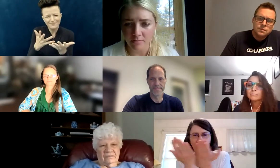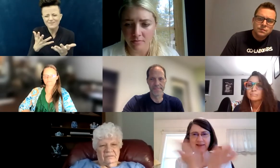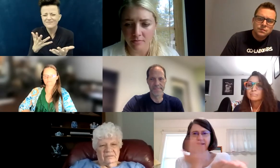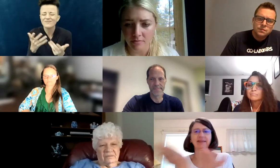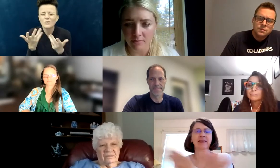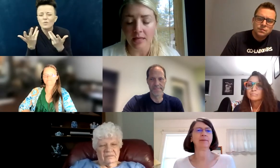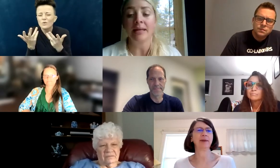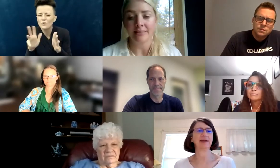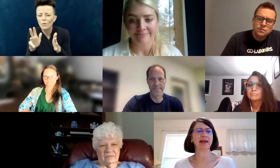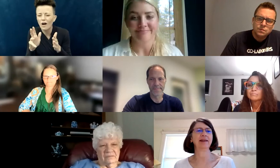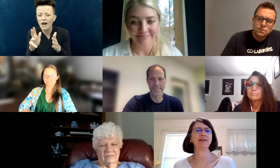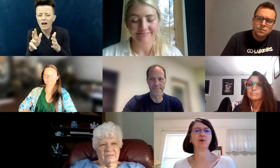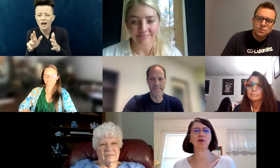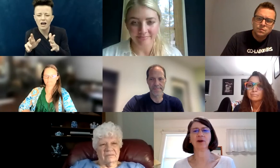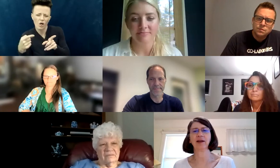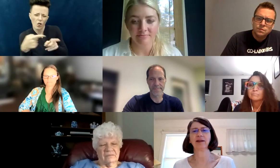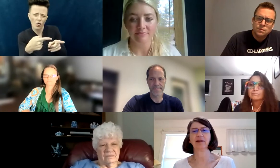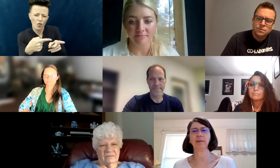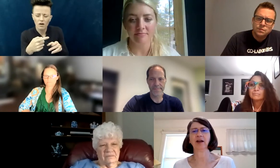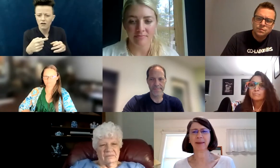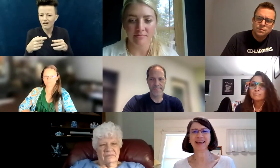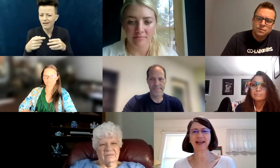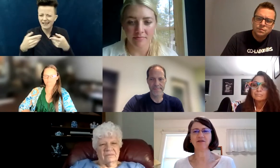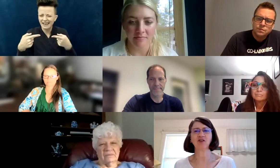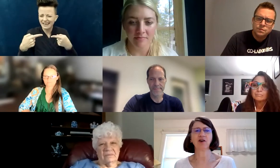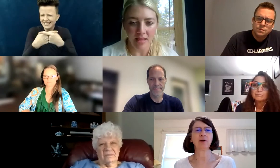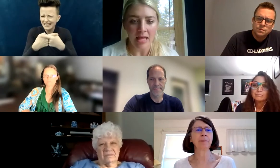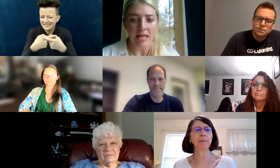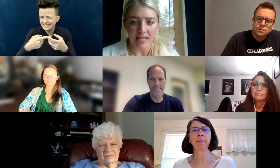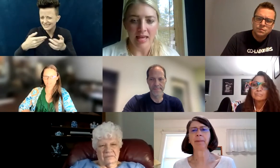"us" against "them" in anything that we're doing, not making it adversarial.